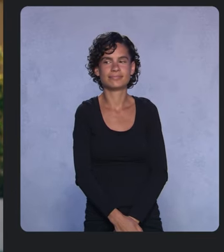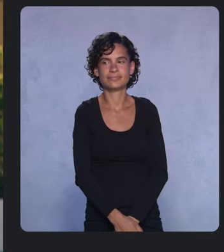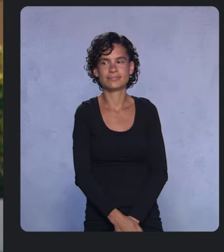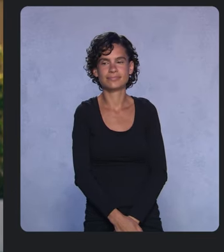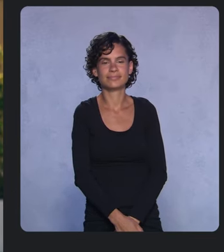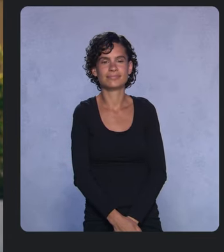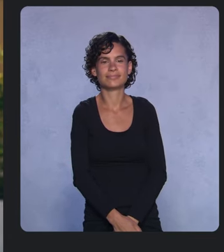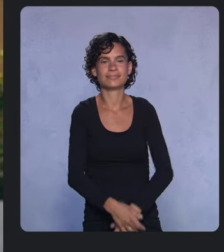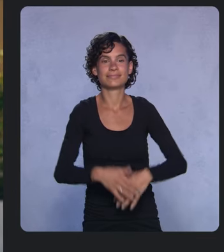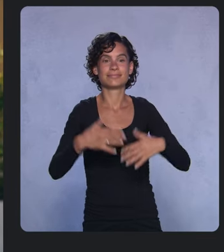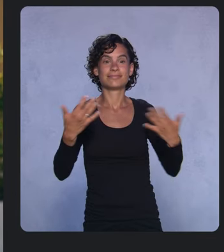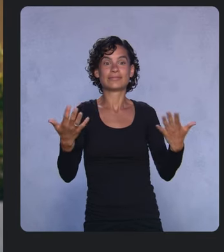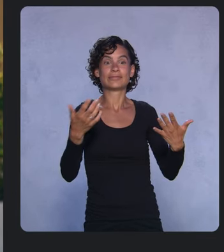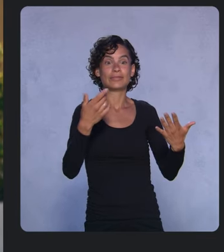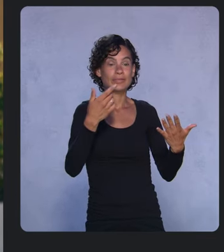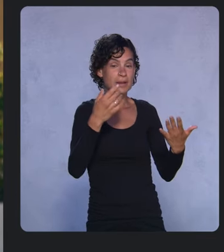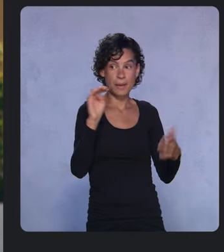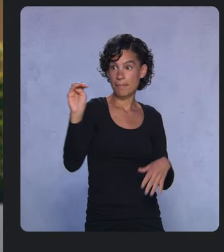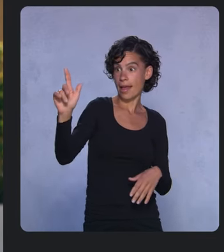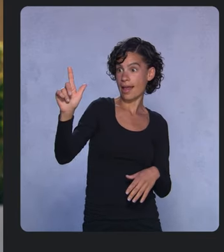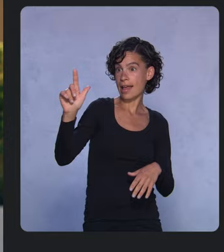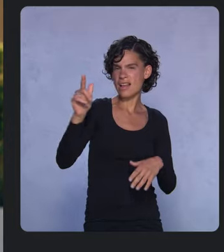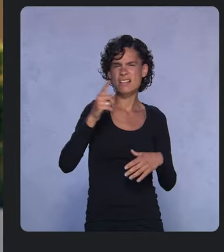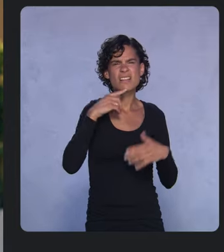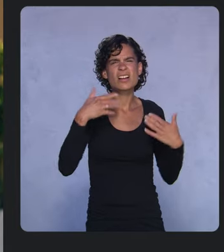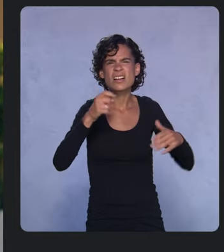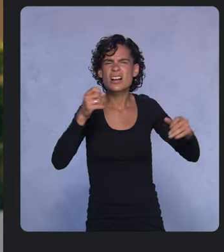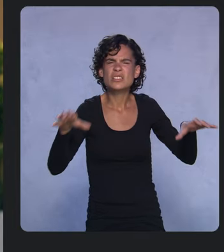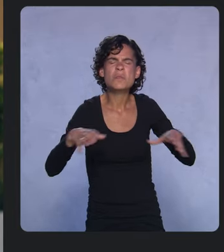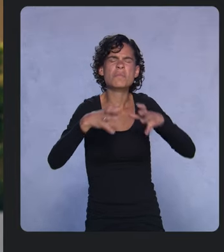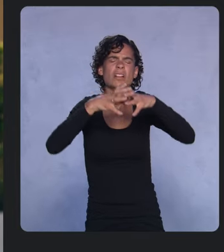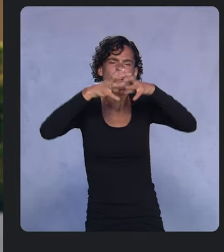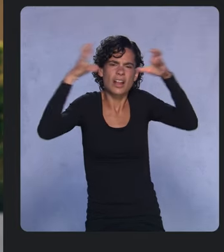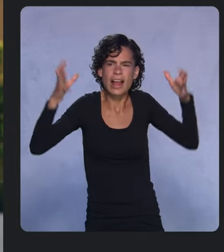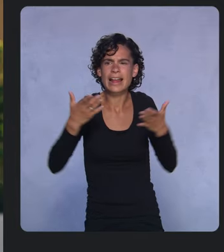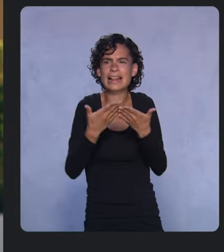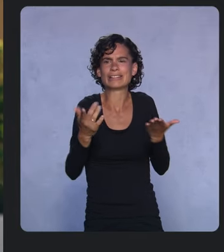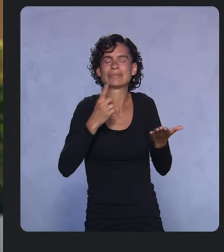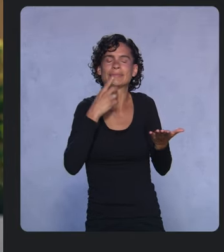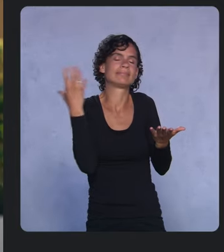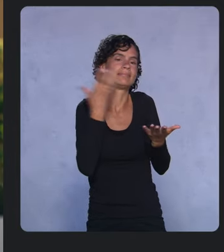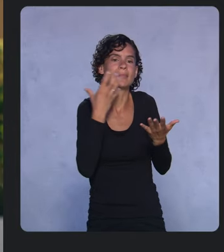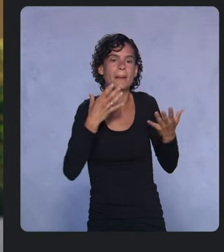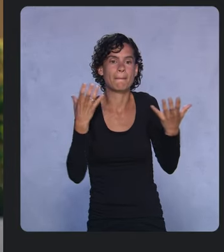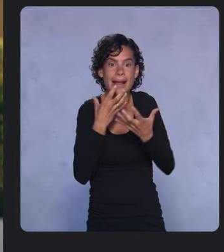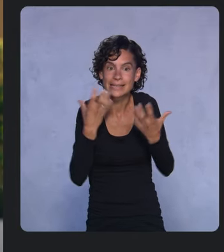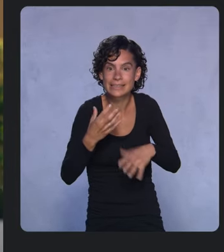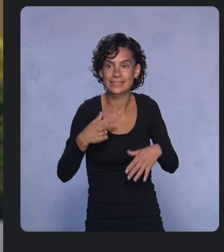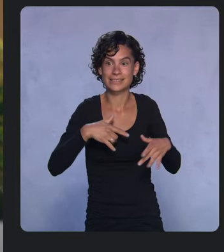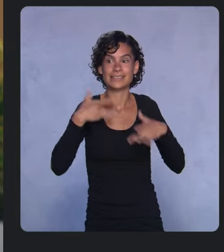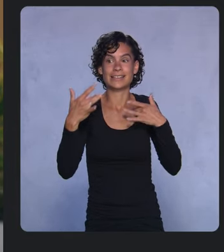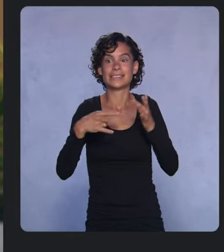The things you can do with machine learning are truly incredible. Some of the most exciting examples I’ve seen recently have been through the work